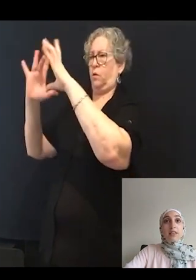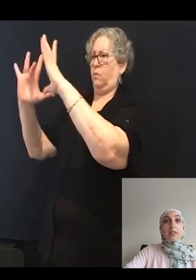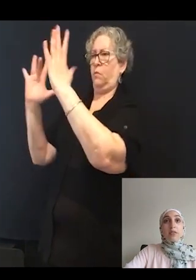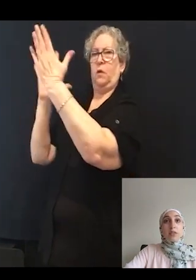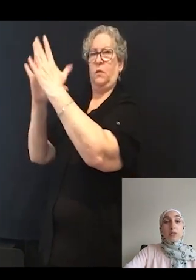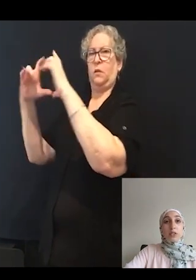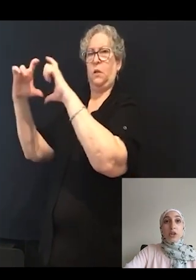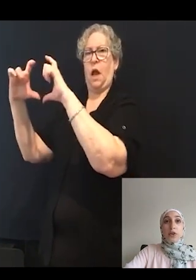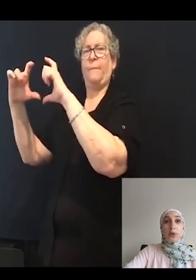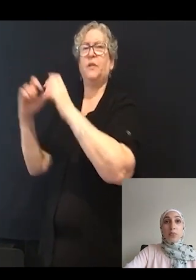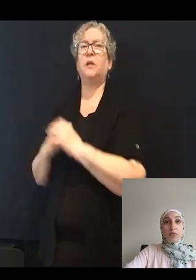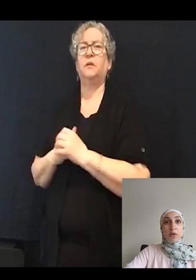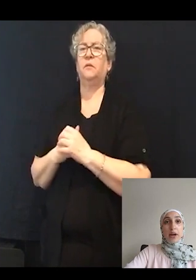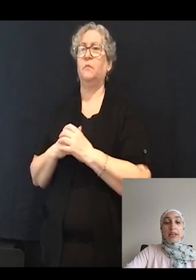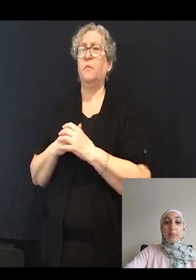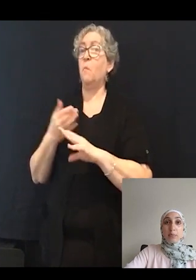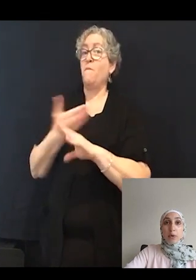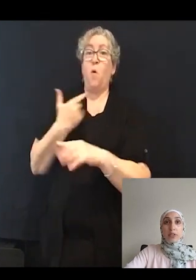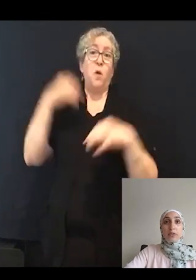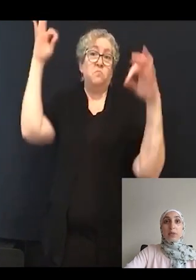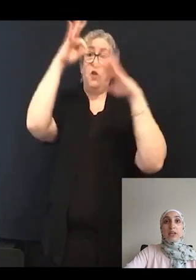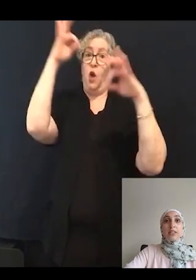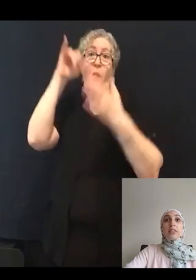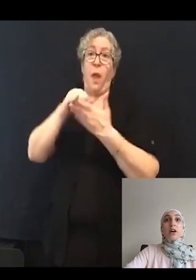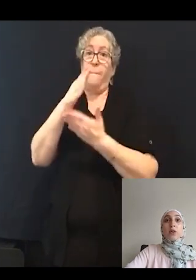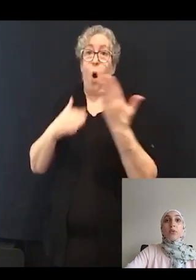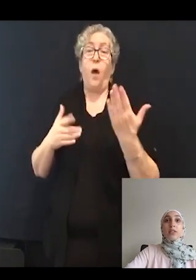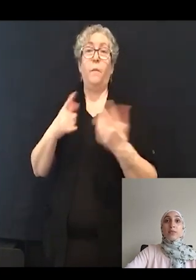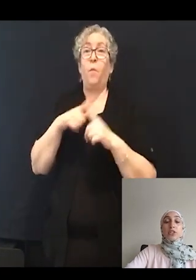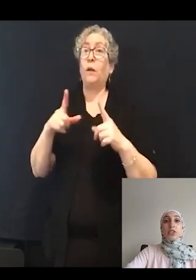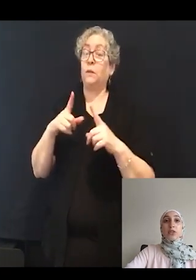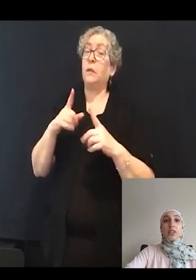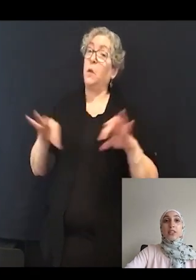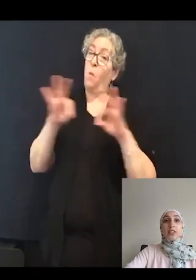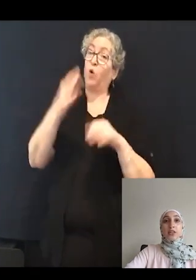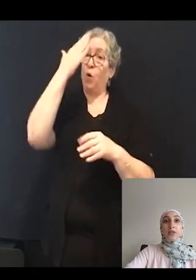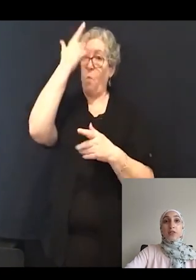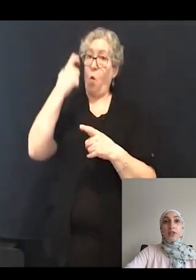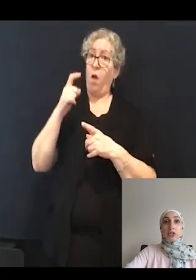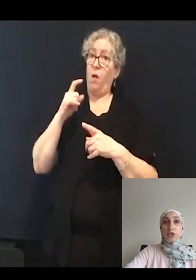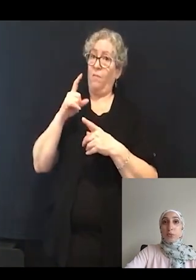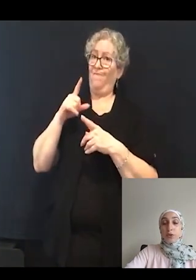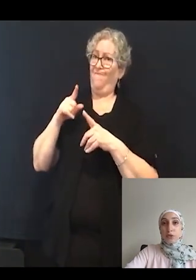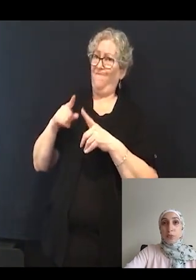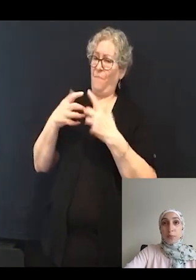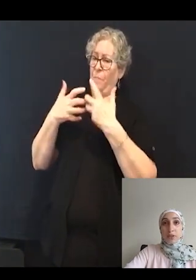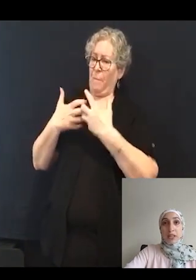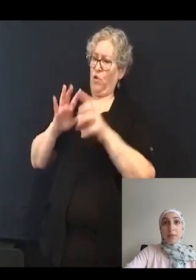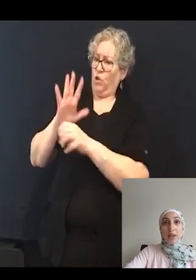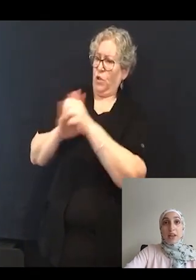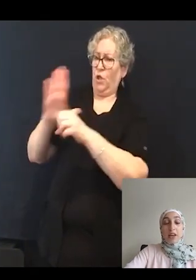This was not known before and is important because not only is the machinery necessary for the structure produced properly,